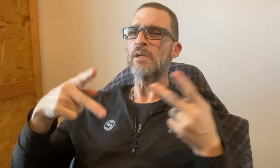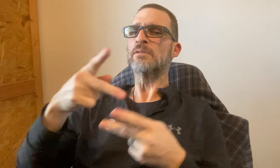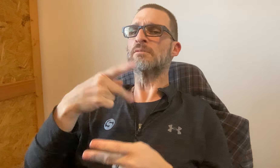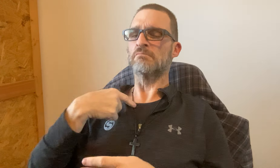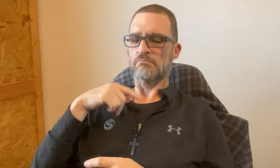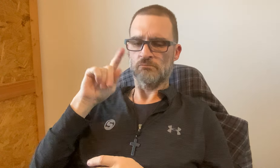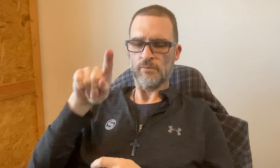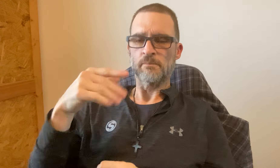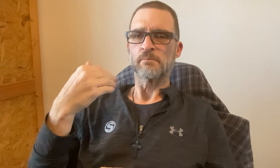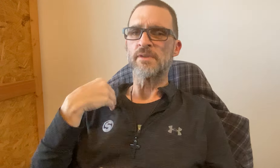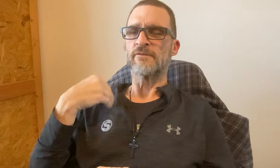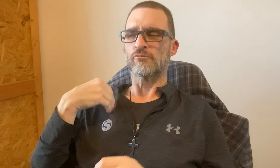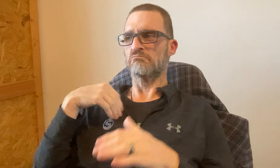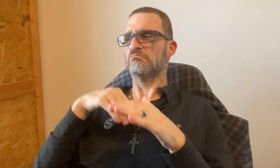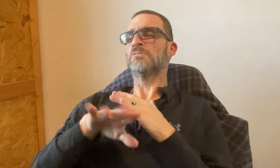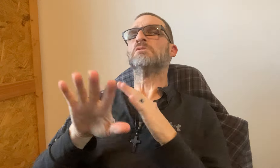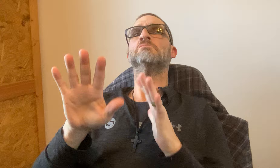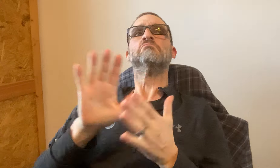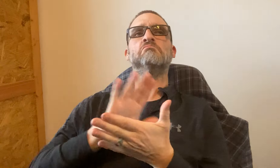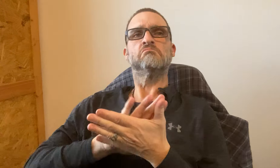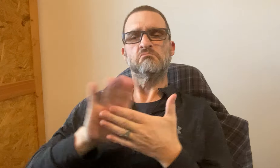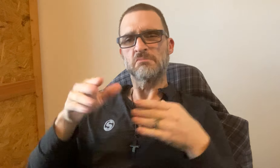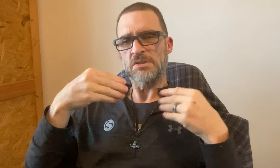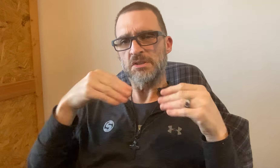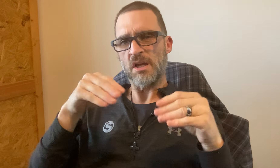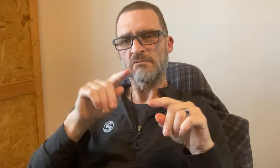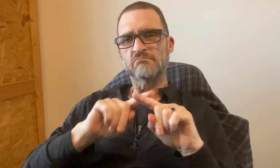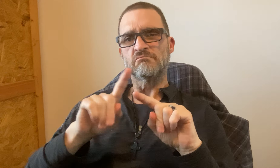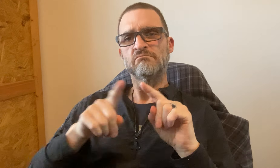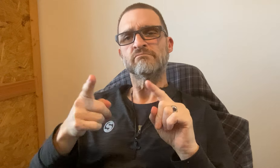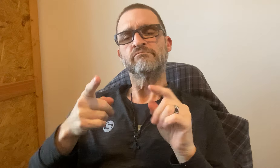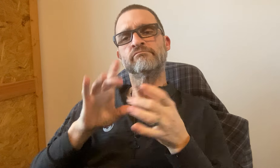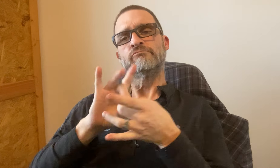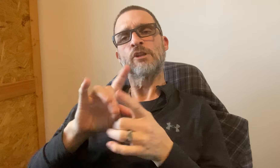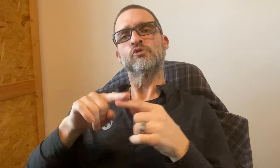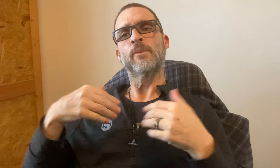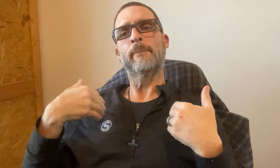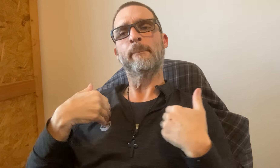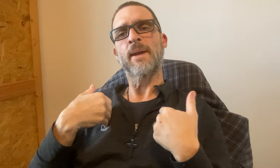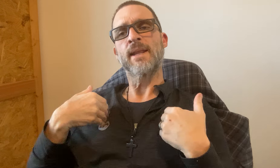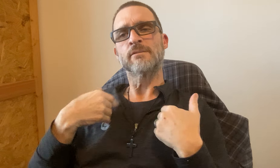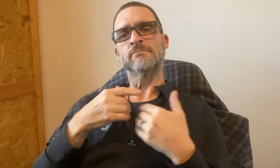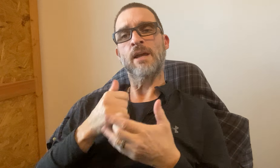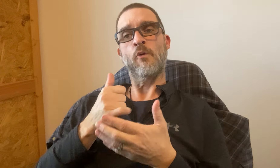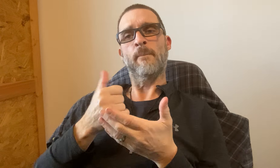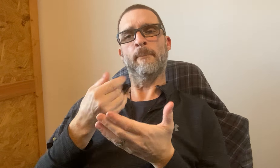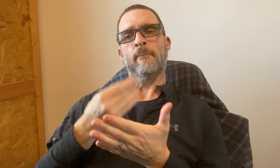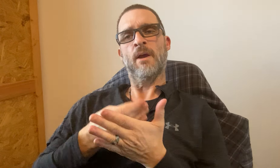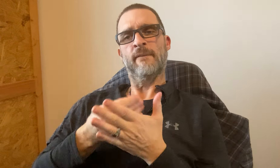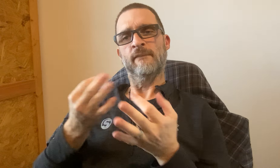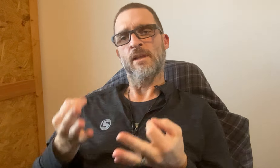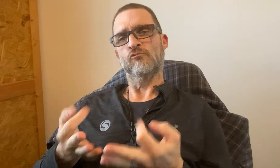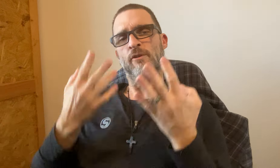It's a nice place, I went there before. I went in and saw nice booths selling different things related to manatees and help raising money